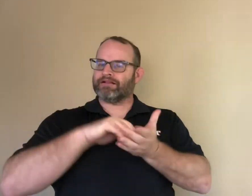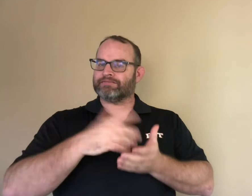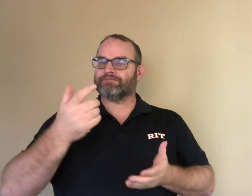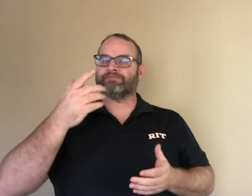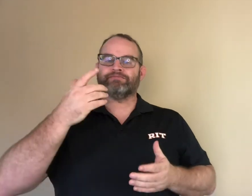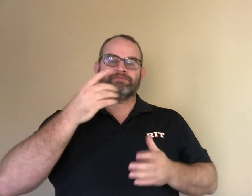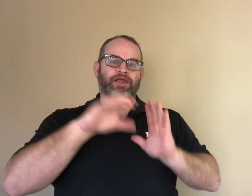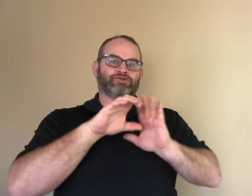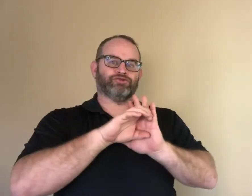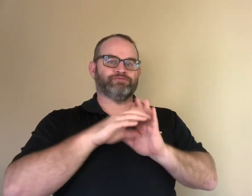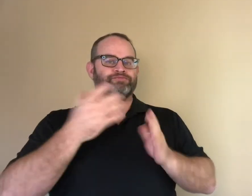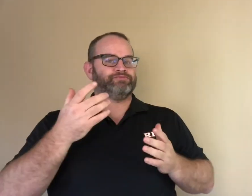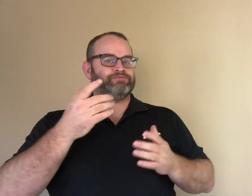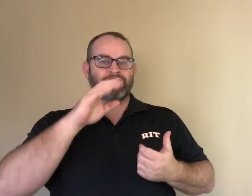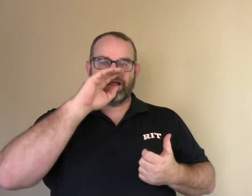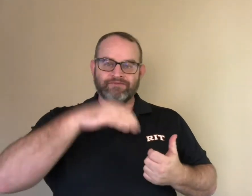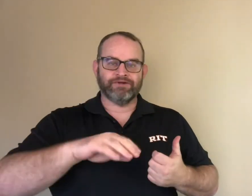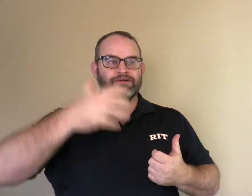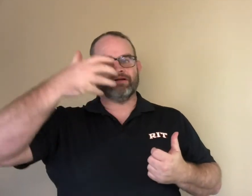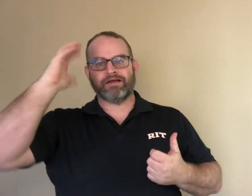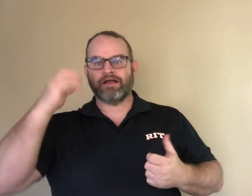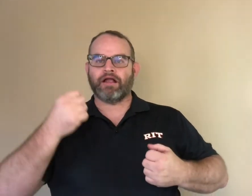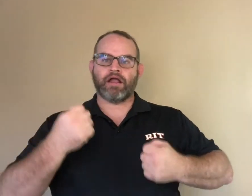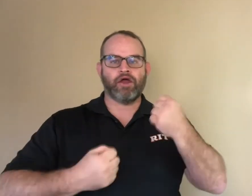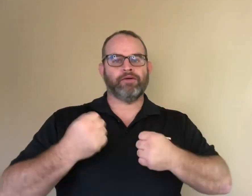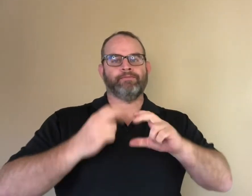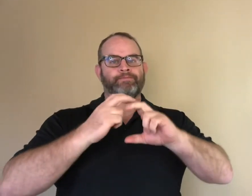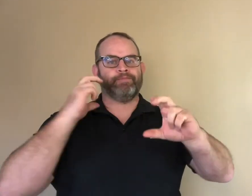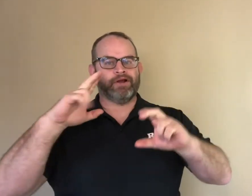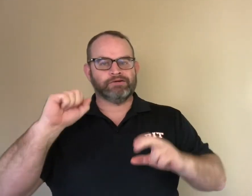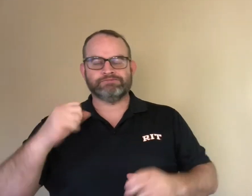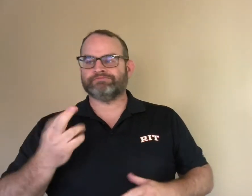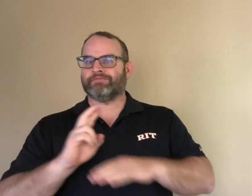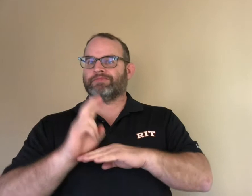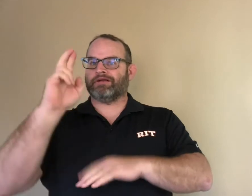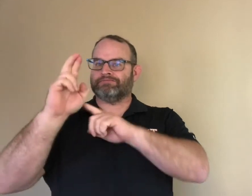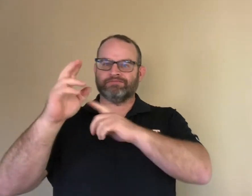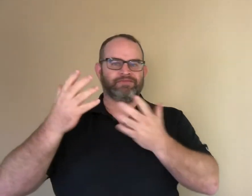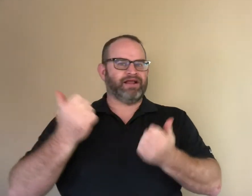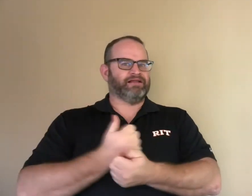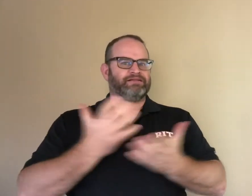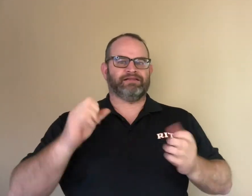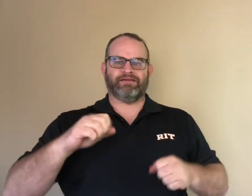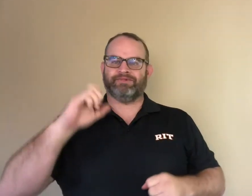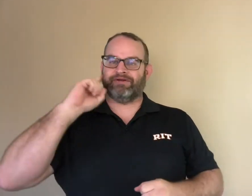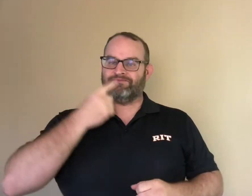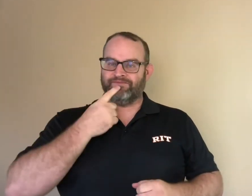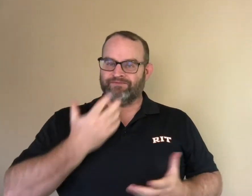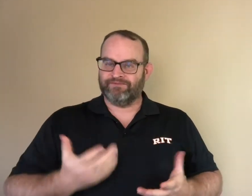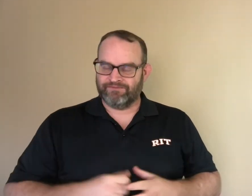Again, a deaf character can be an elephant, a lion, a car, a bus, a rocket, or anything else.